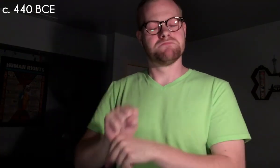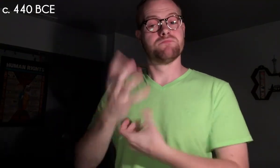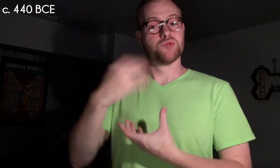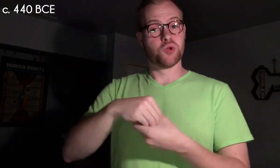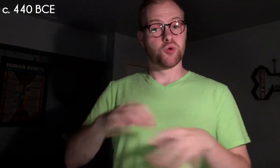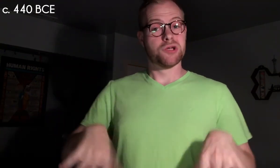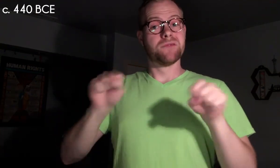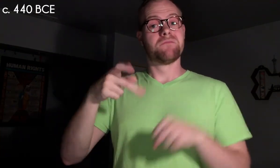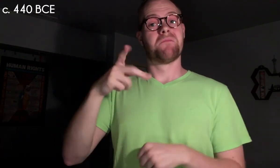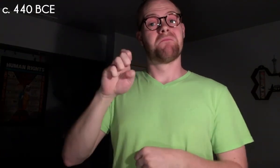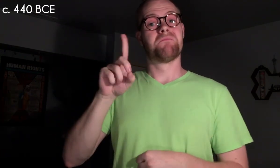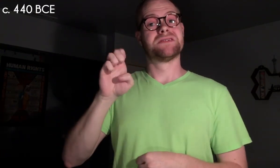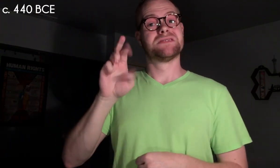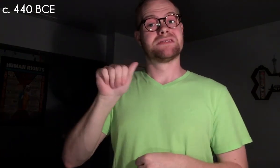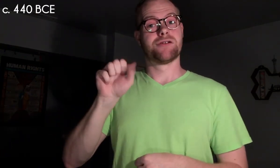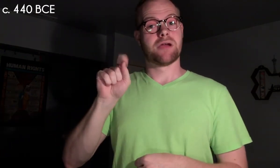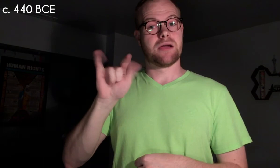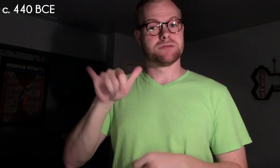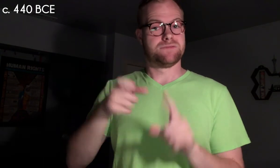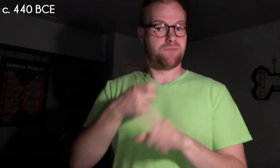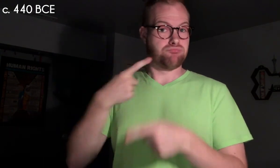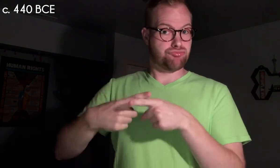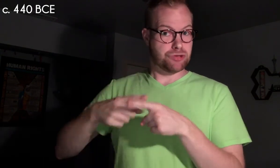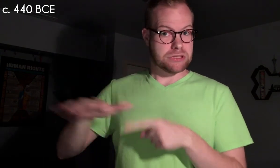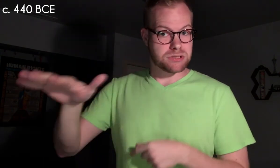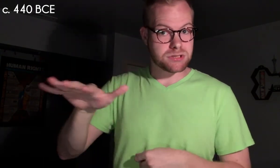including adopting pederasty from the Greeks.